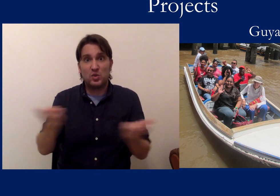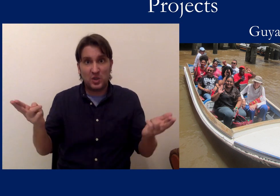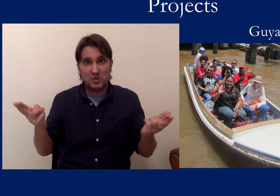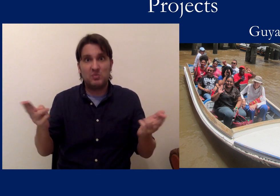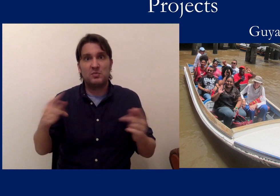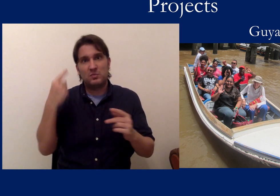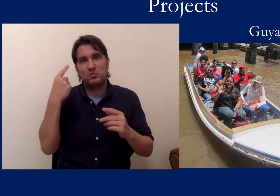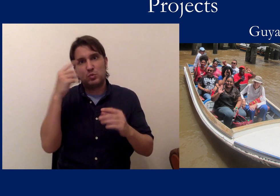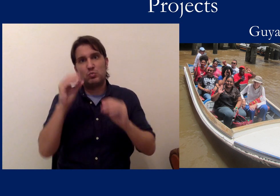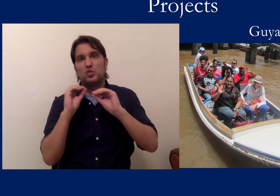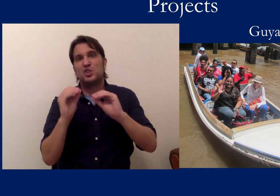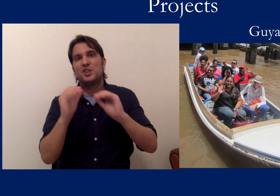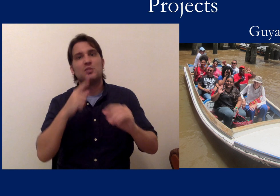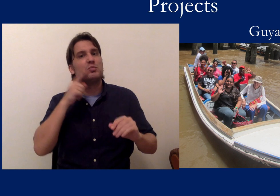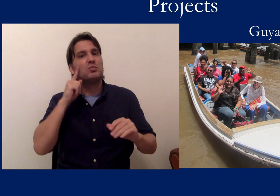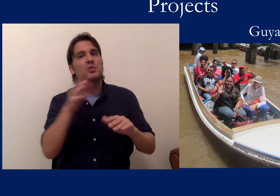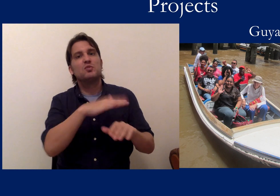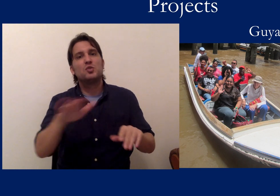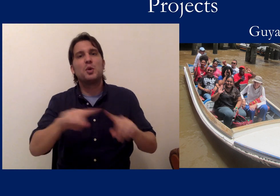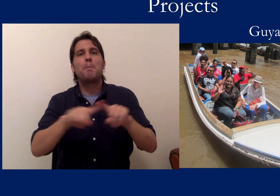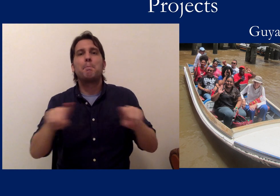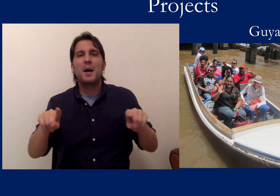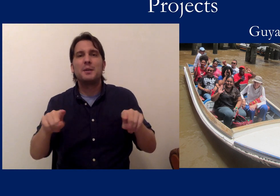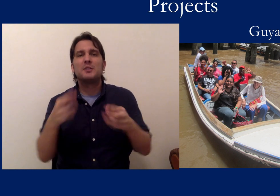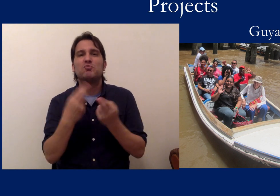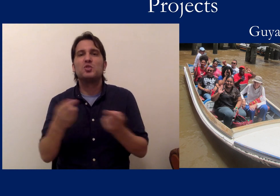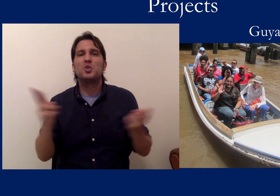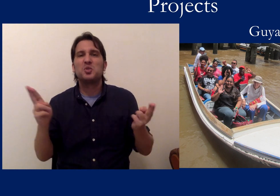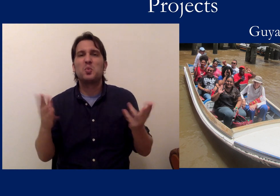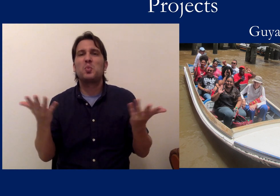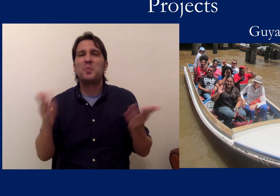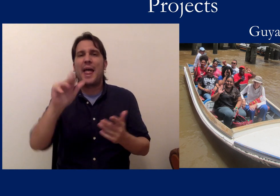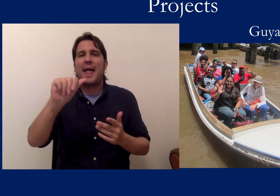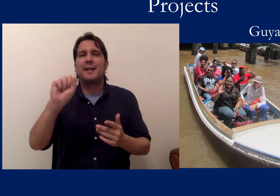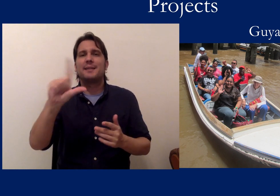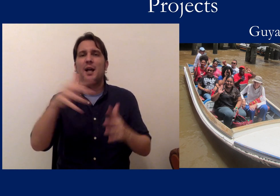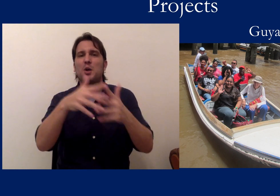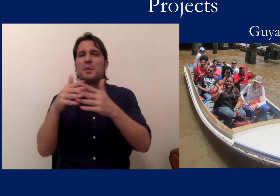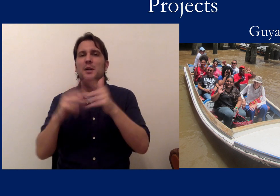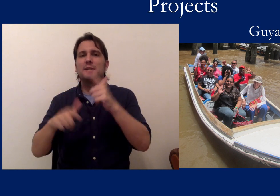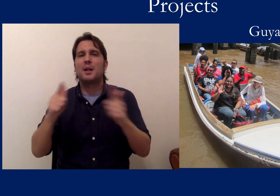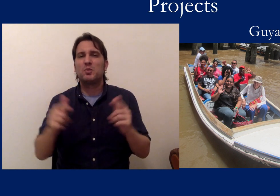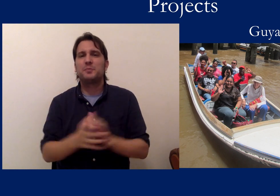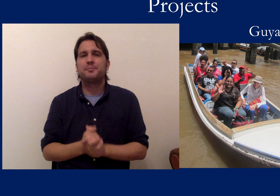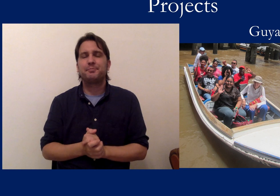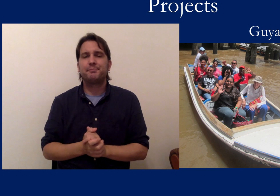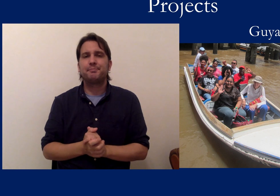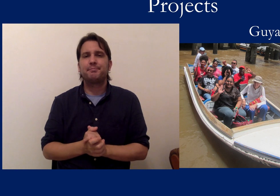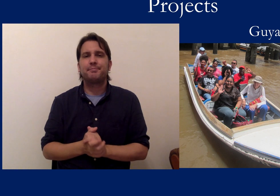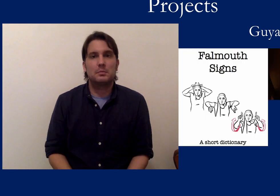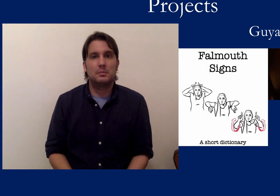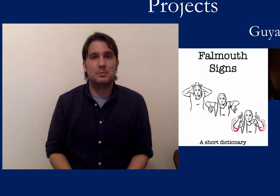teaching resources to teach the deaf children, but those resources were using American Sign Language.